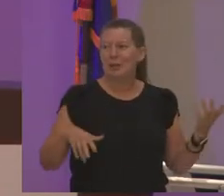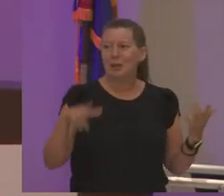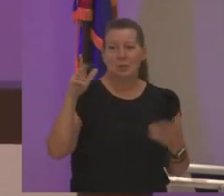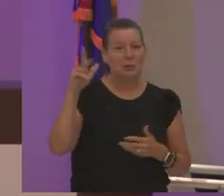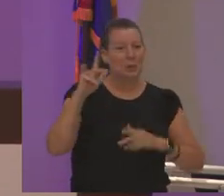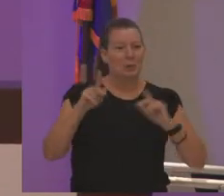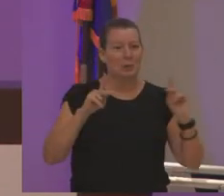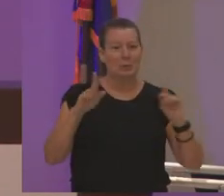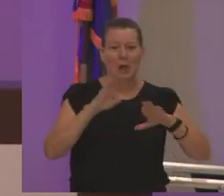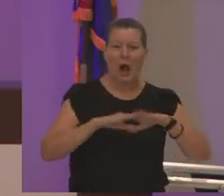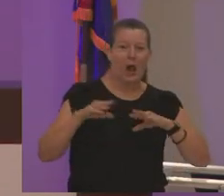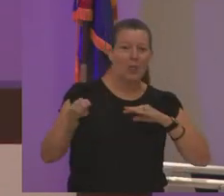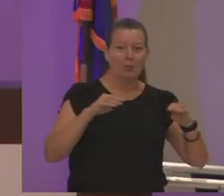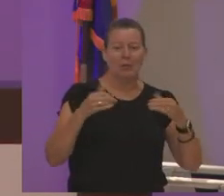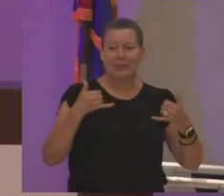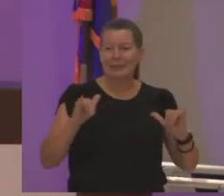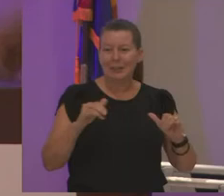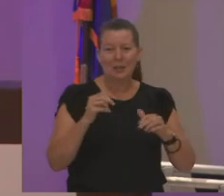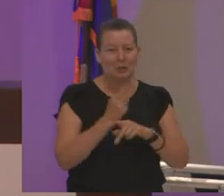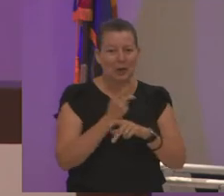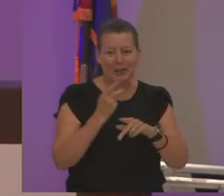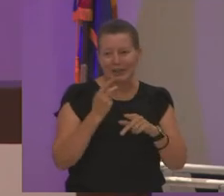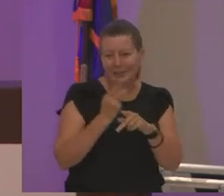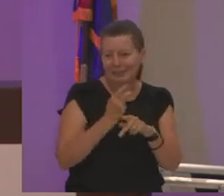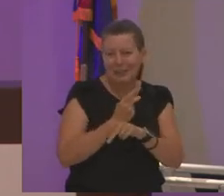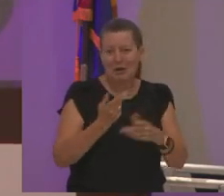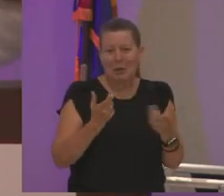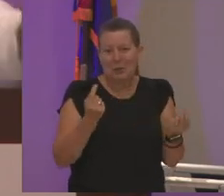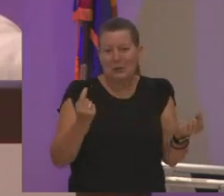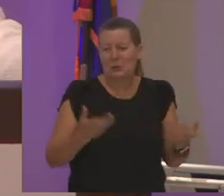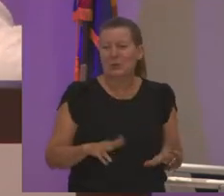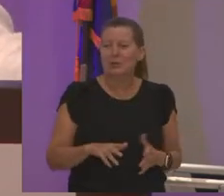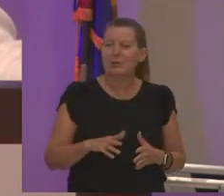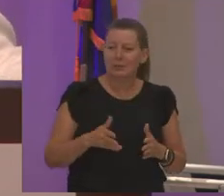gonna be when they grow up right but we ask little kids what do you want to be when you grow up and